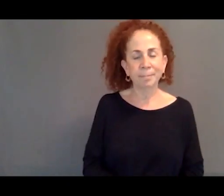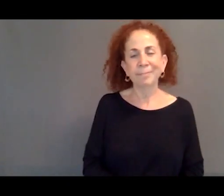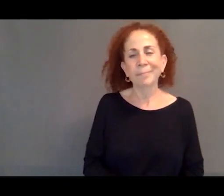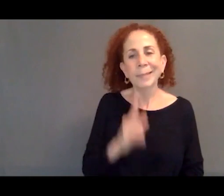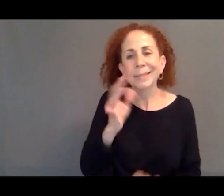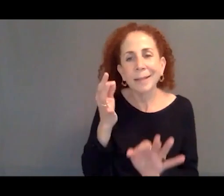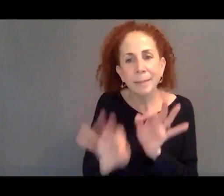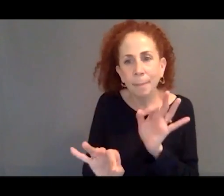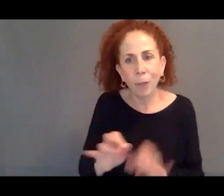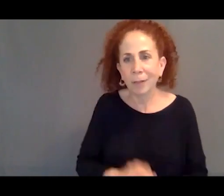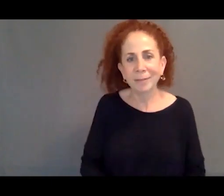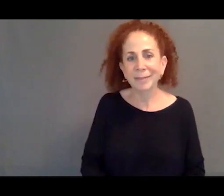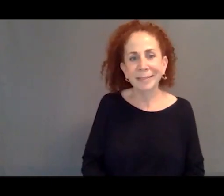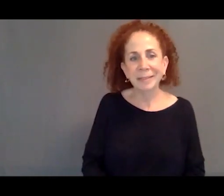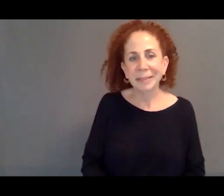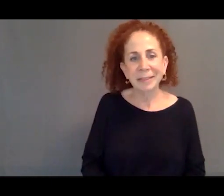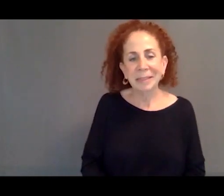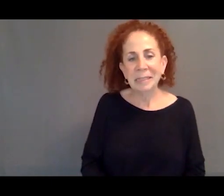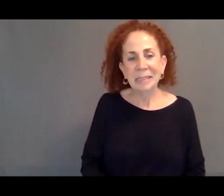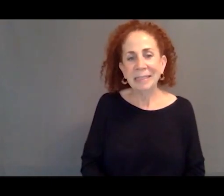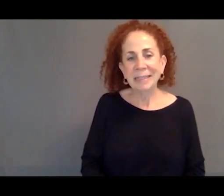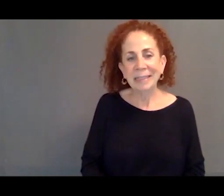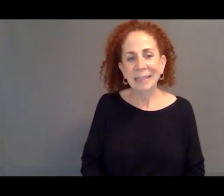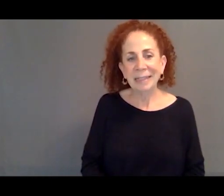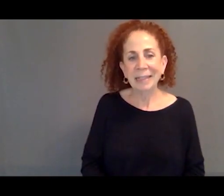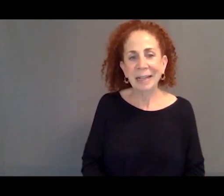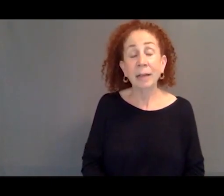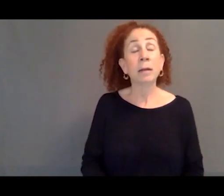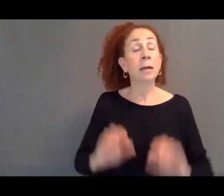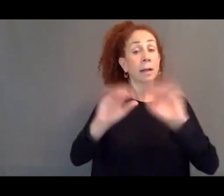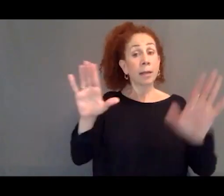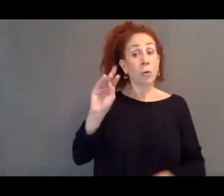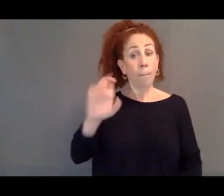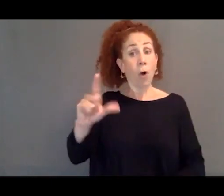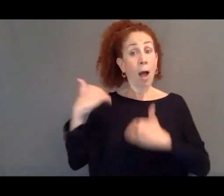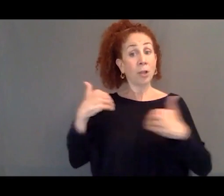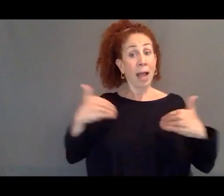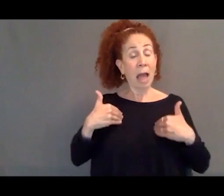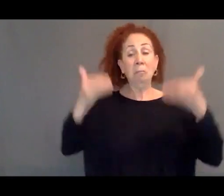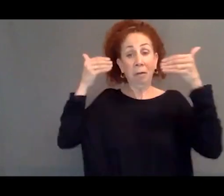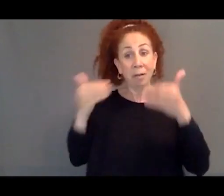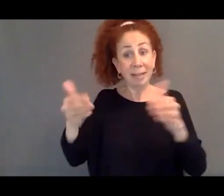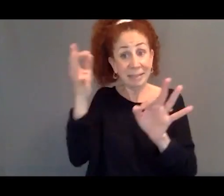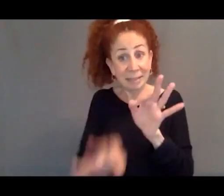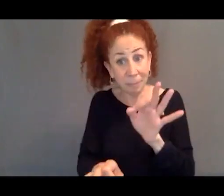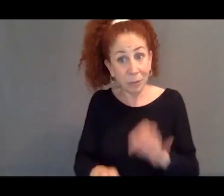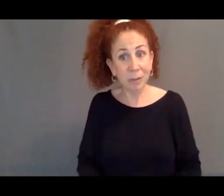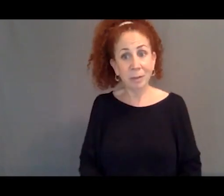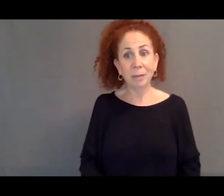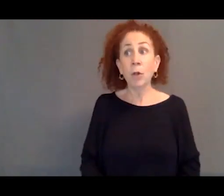It's not simply a question that there's a clear moral obligation to accept those who are in need, who are asking for asylum,